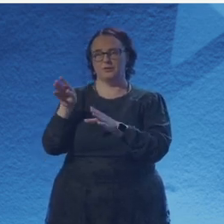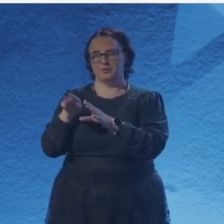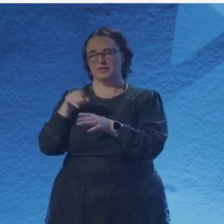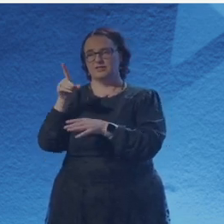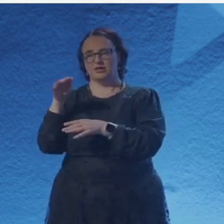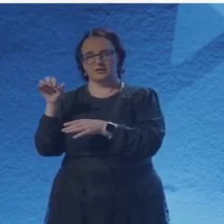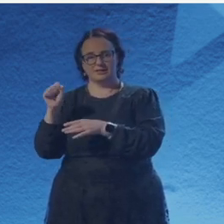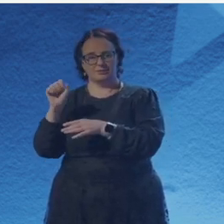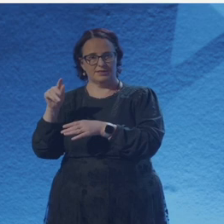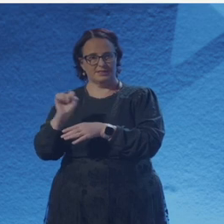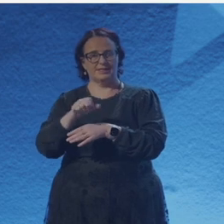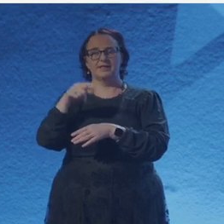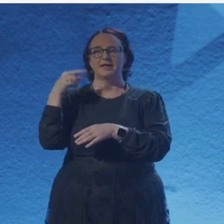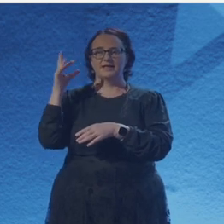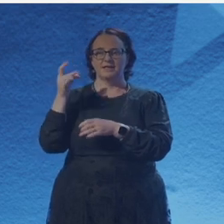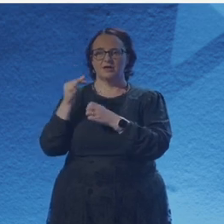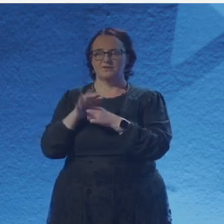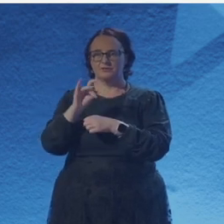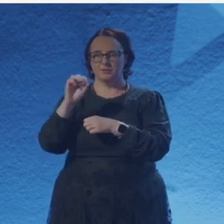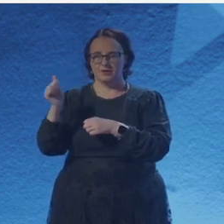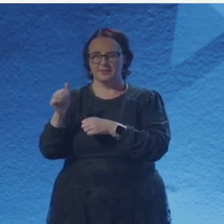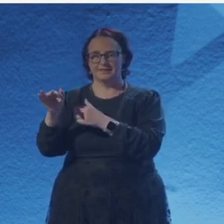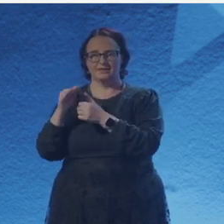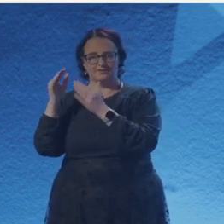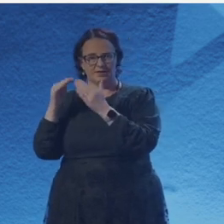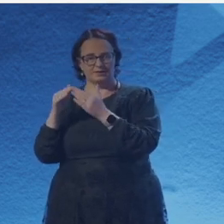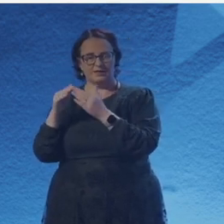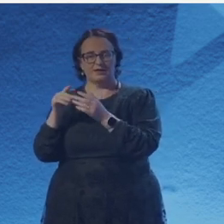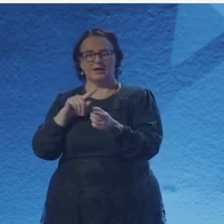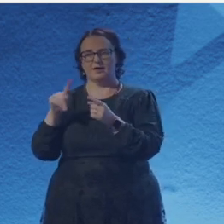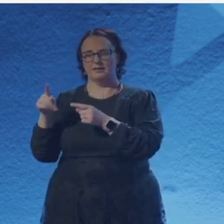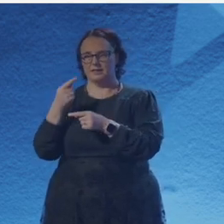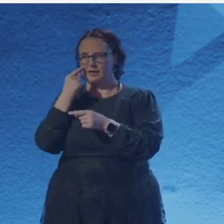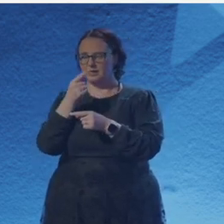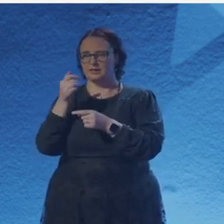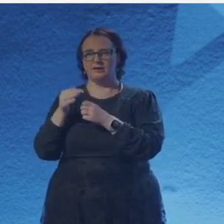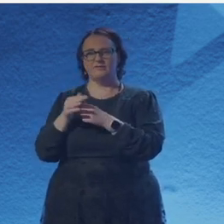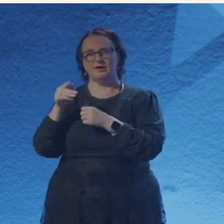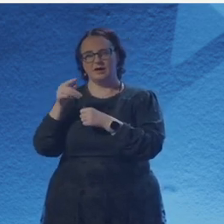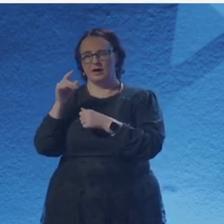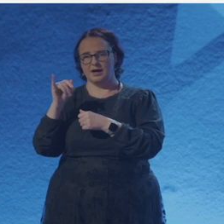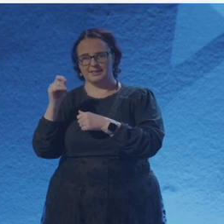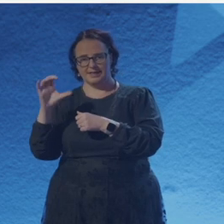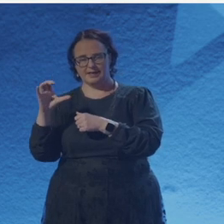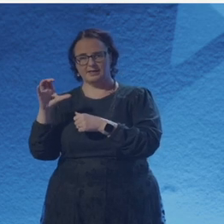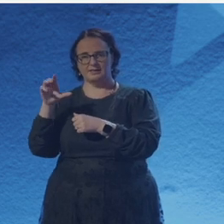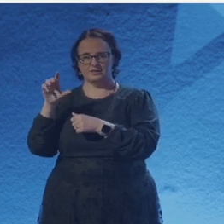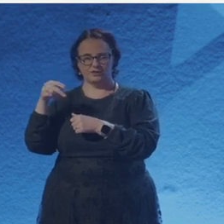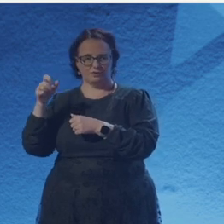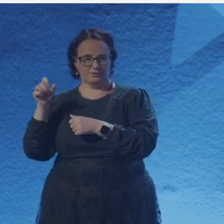Thank you so much, Saoirse. And our next reader is a Iggy McGovern, who is fellow emeritus in physics at Trinity College Dublin.